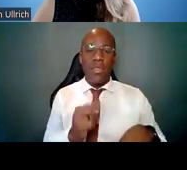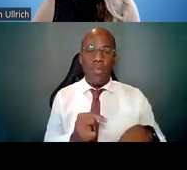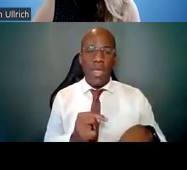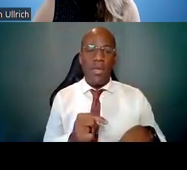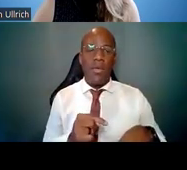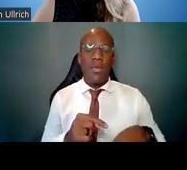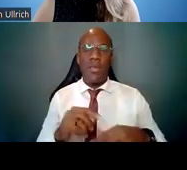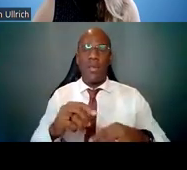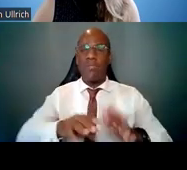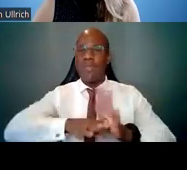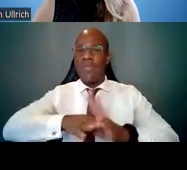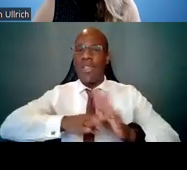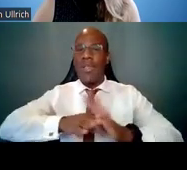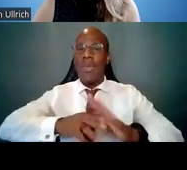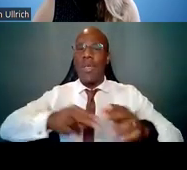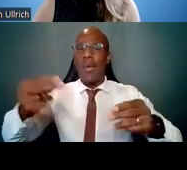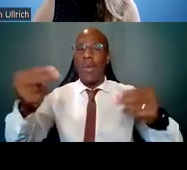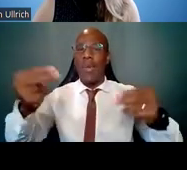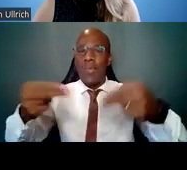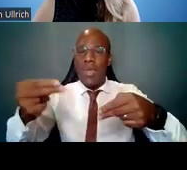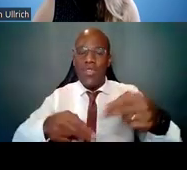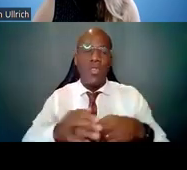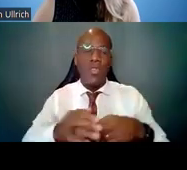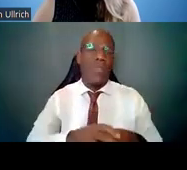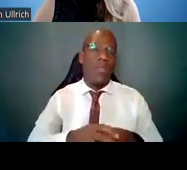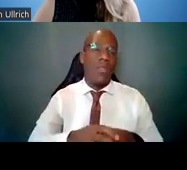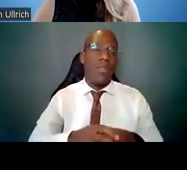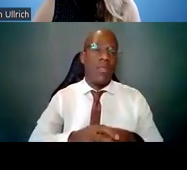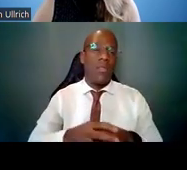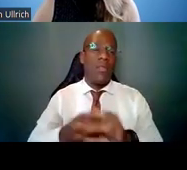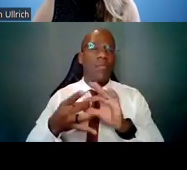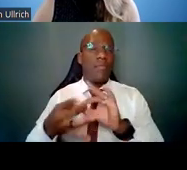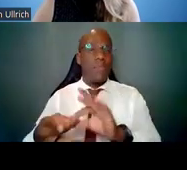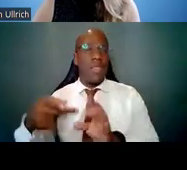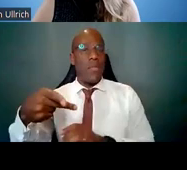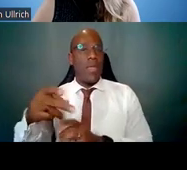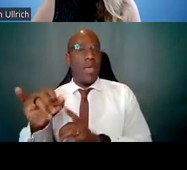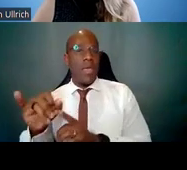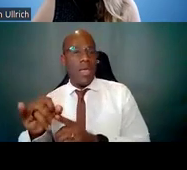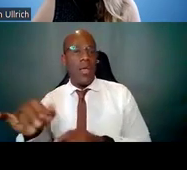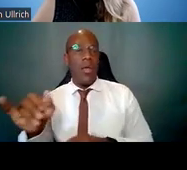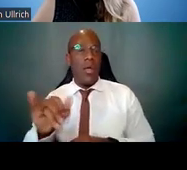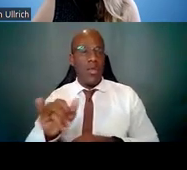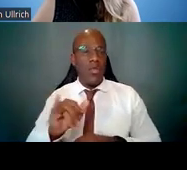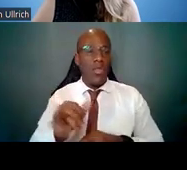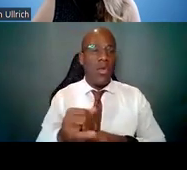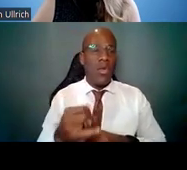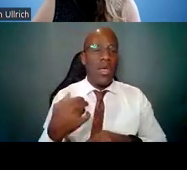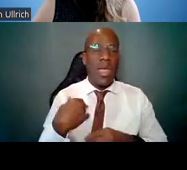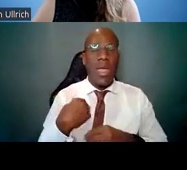And also we have a section on reports and data. So it is a wonderful resource